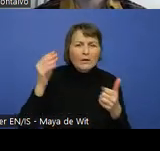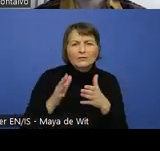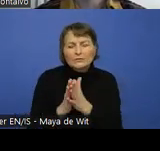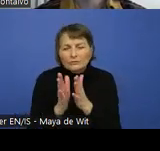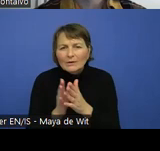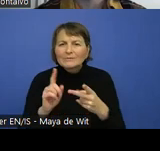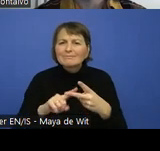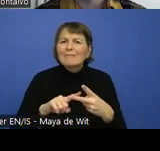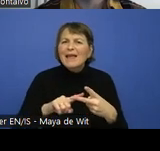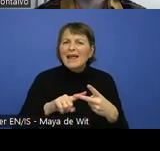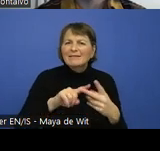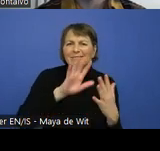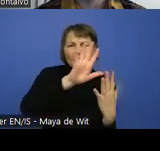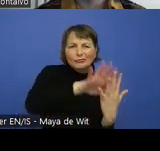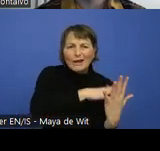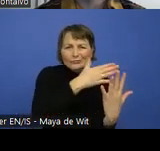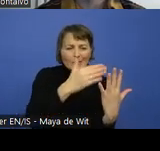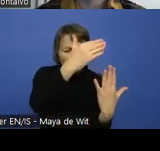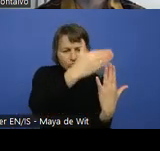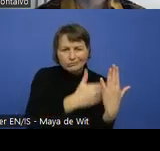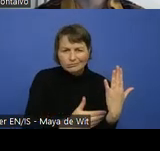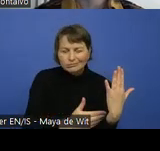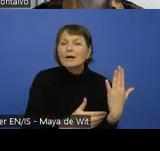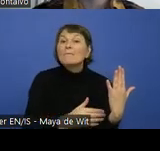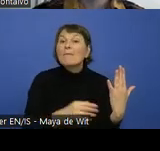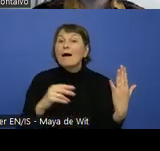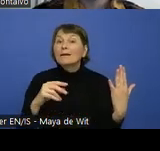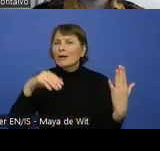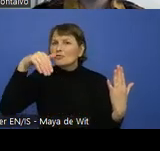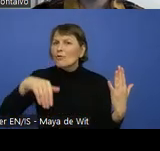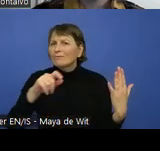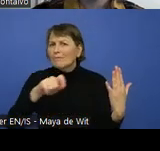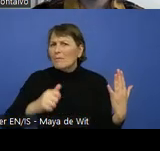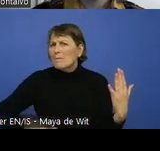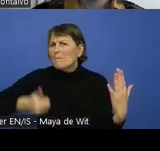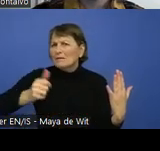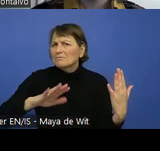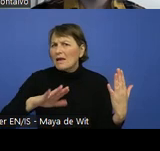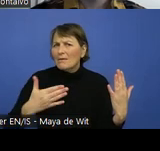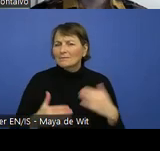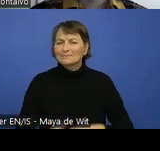could be included from a content author's perspective.